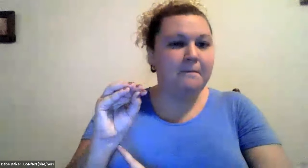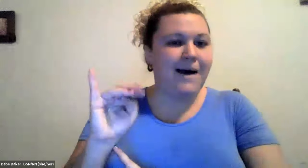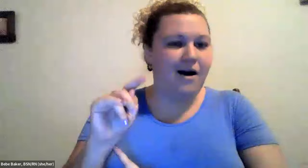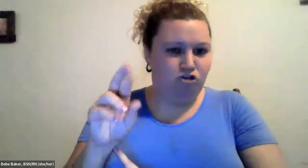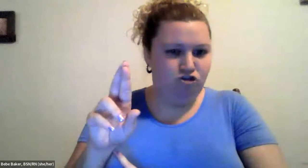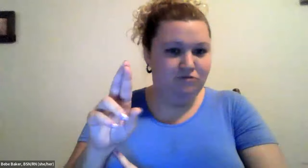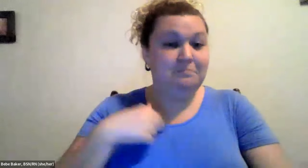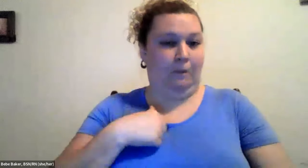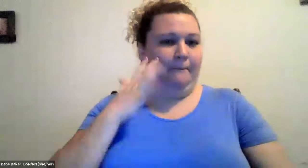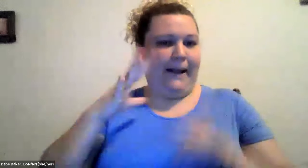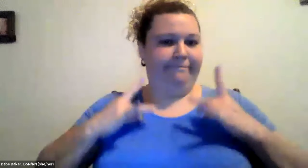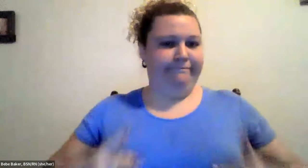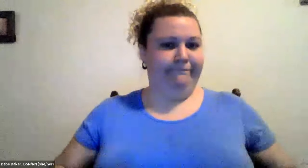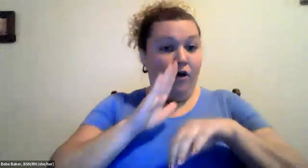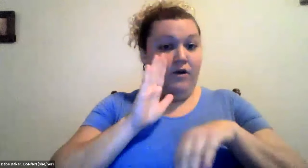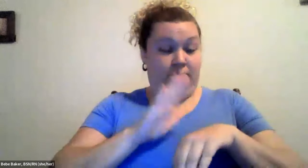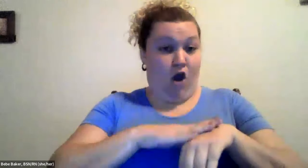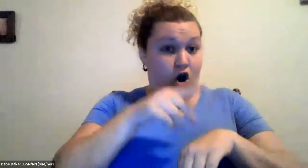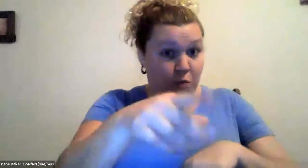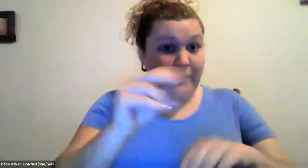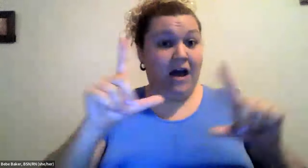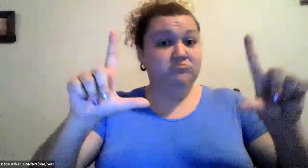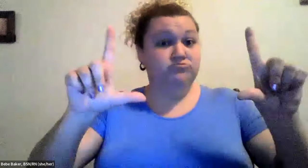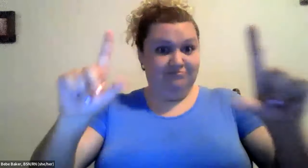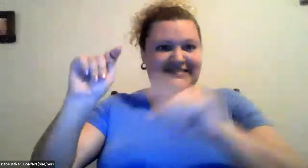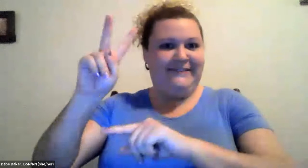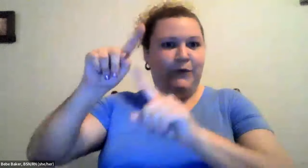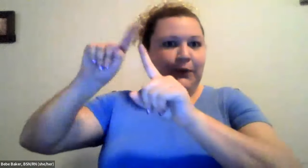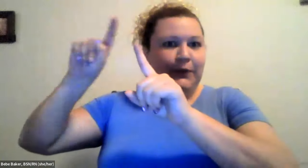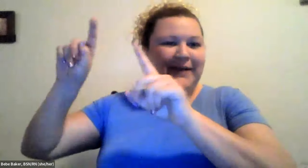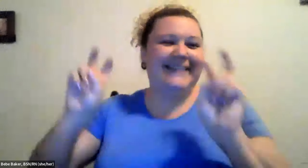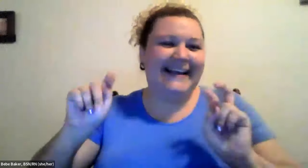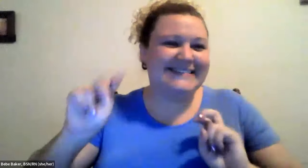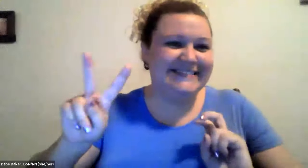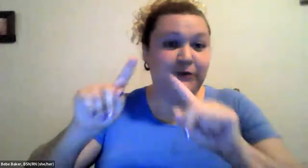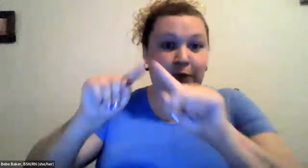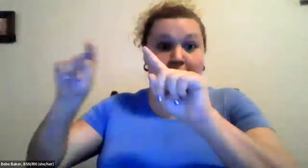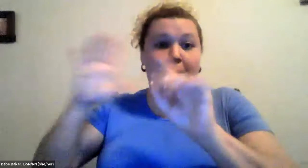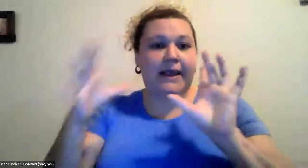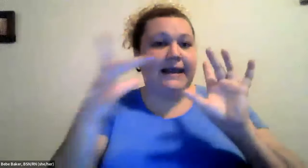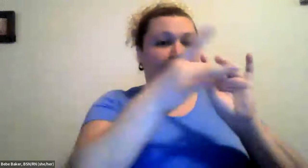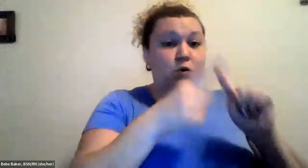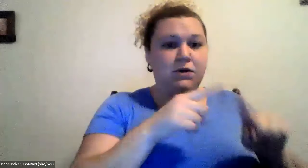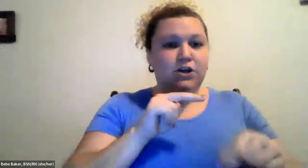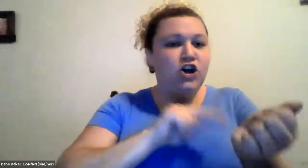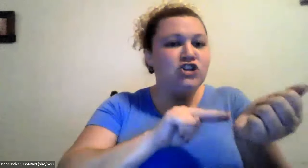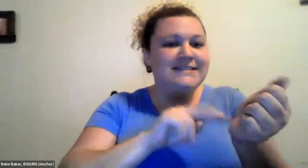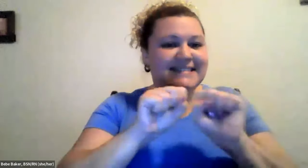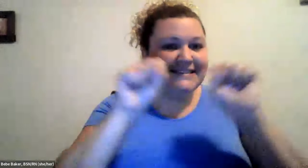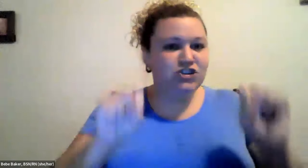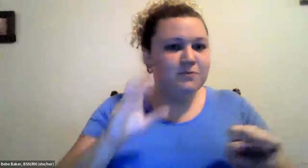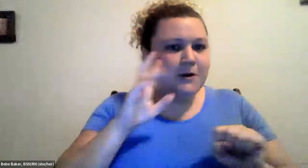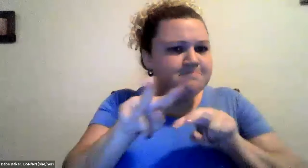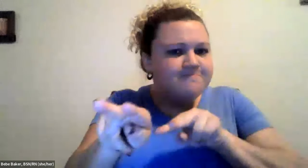Cristine Saunders: there's a cardiac monitor and so again that's something that's put on and then there's a TV screen that is connected to.